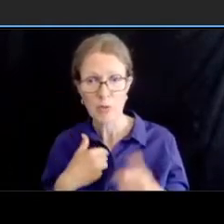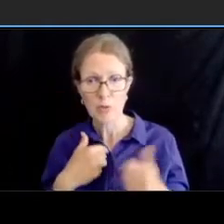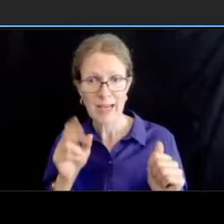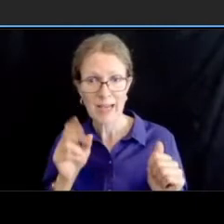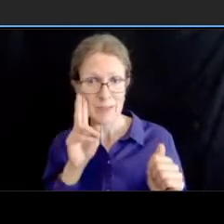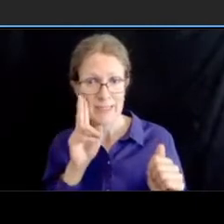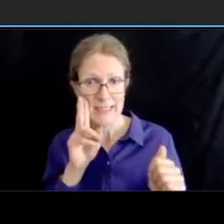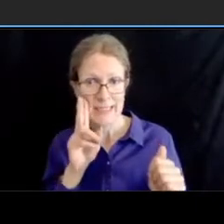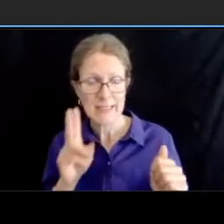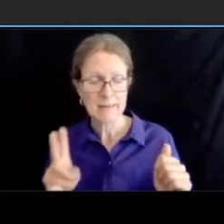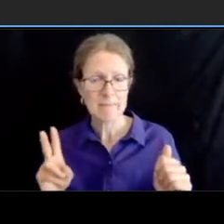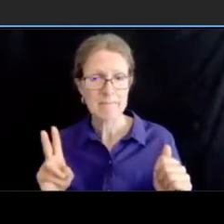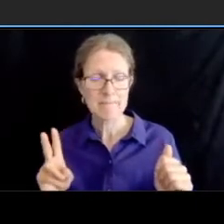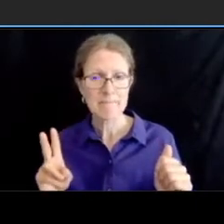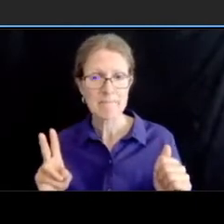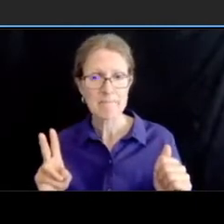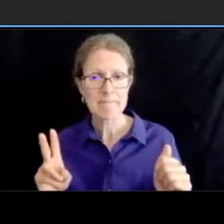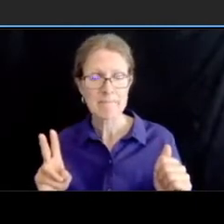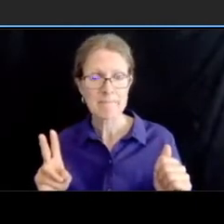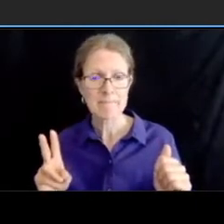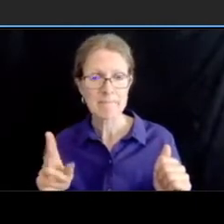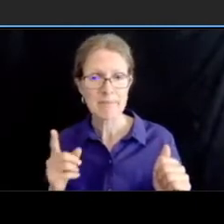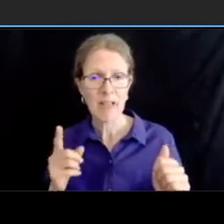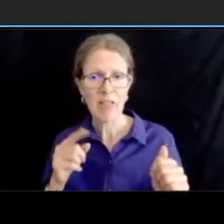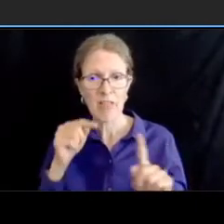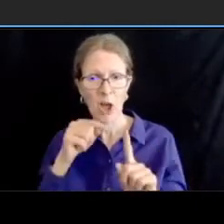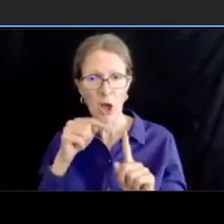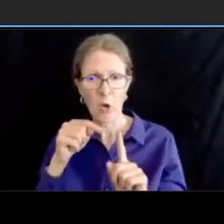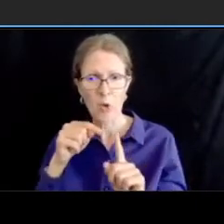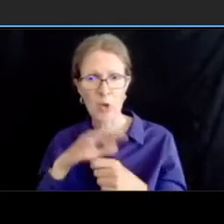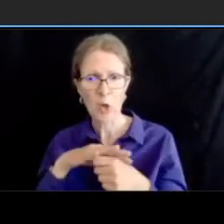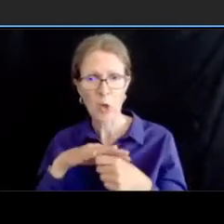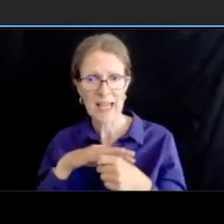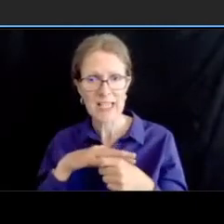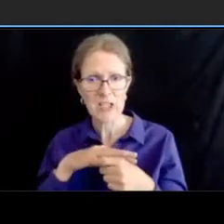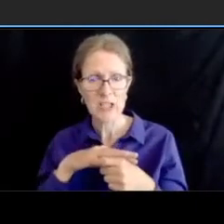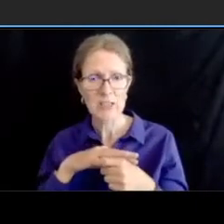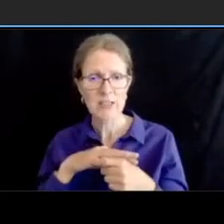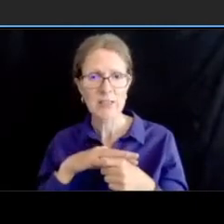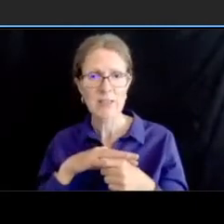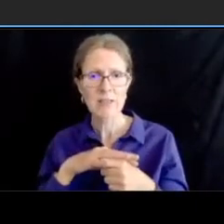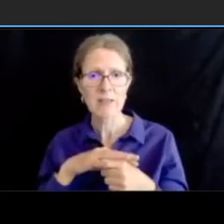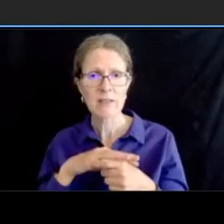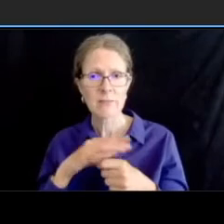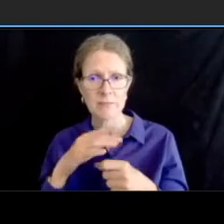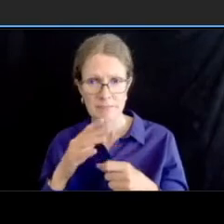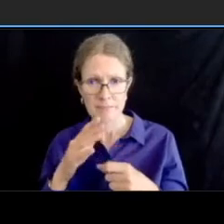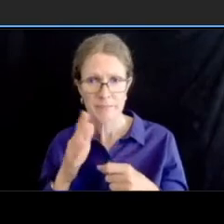that in that case we will shorten the crossing times for the pedestrians to cross the streets